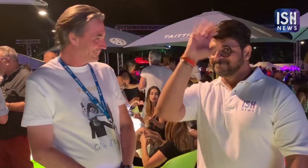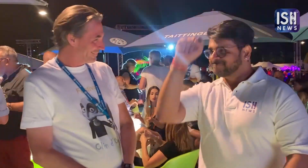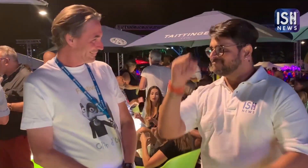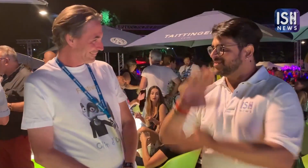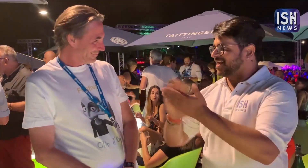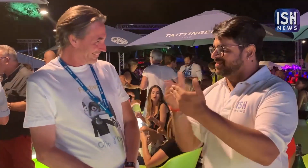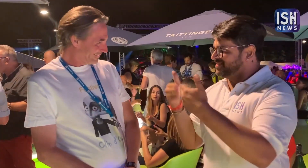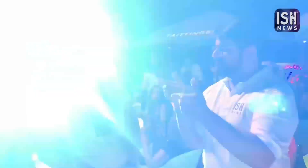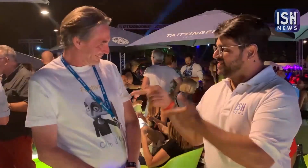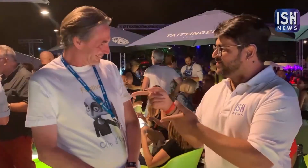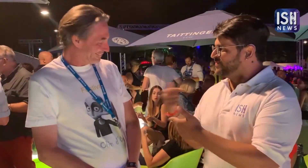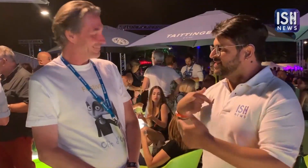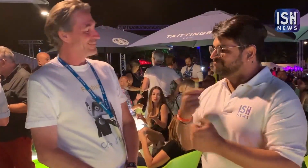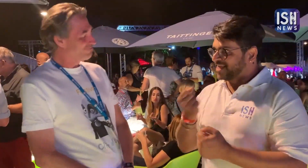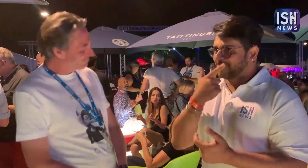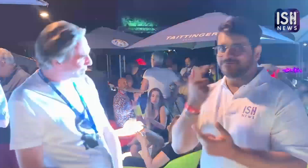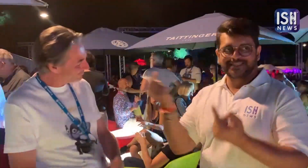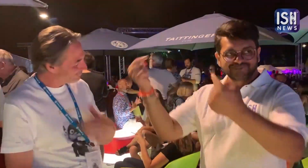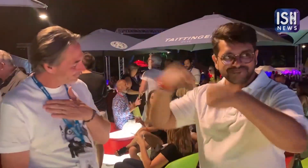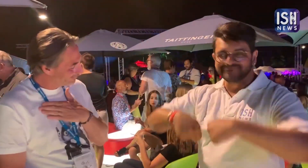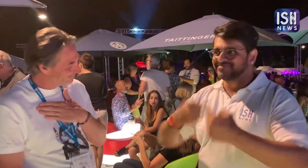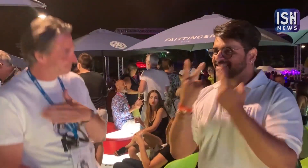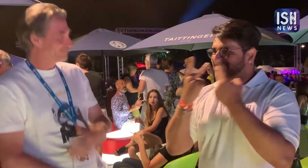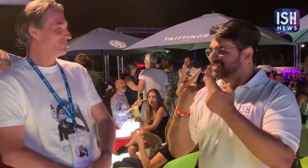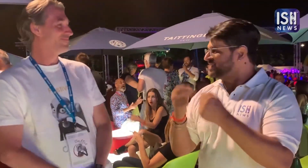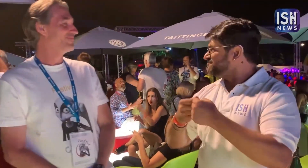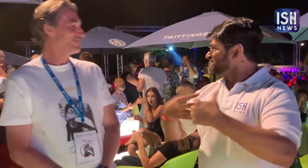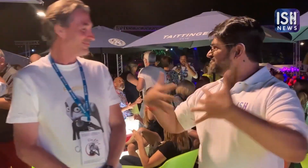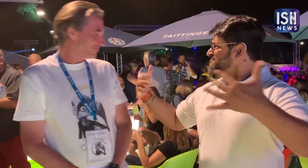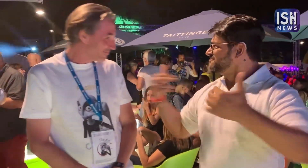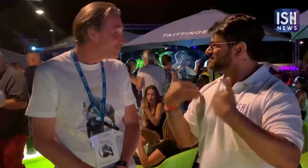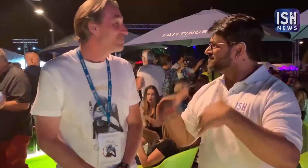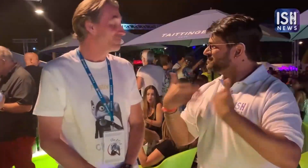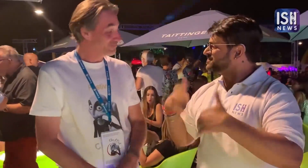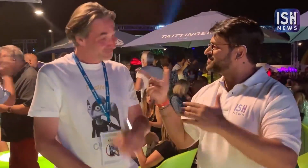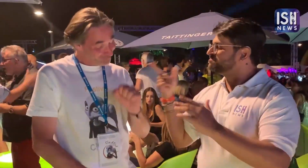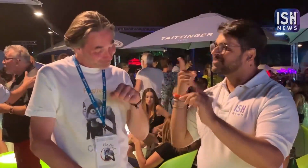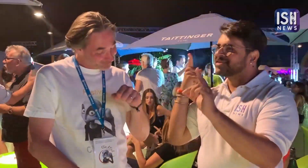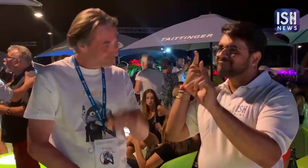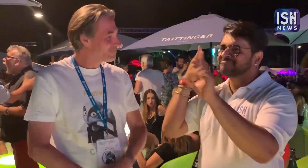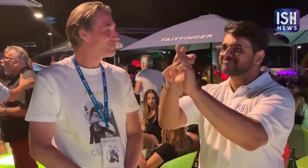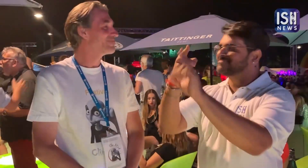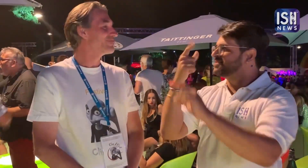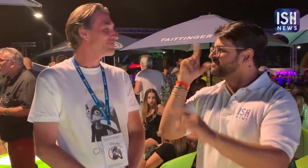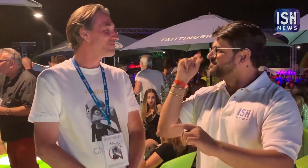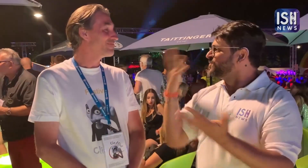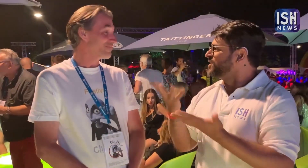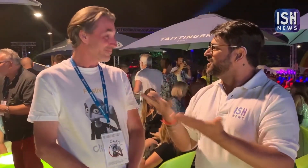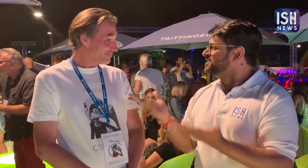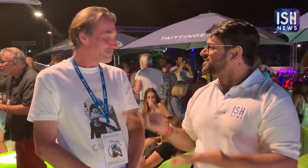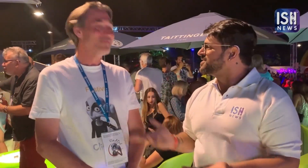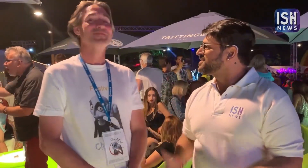Nice to meet you David. I am happy to see so many people here! Yes yes What is the aim of Clin d'Oeil?